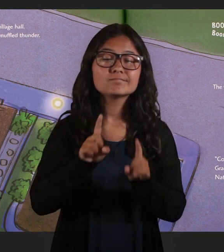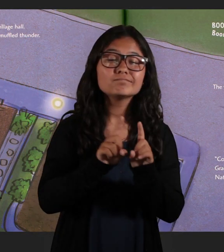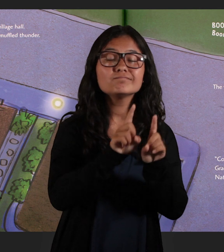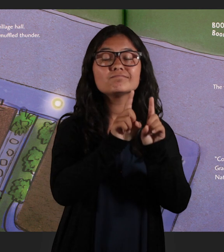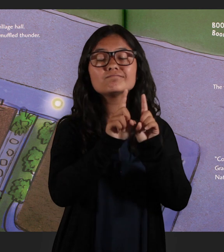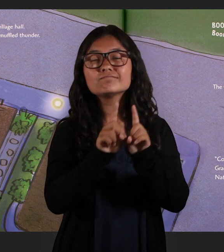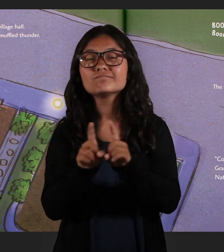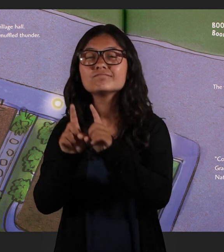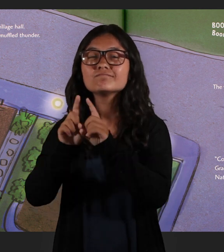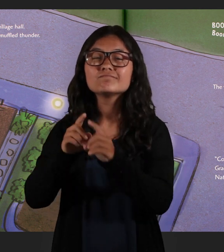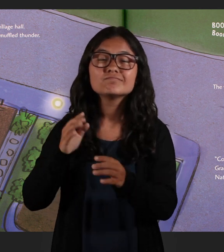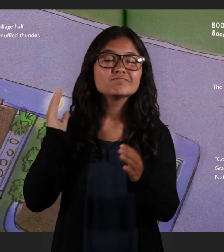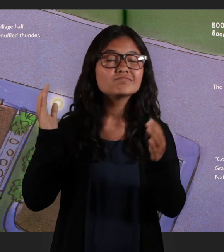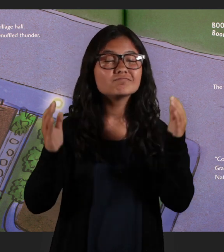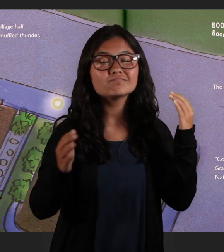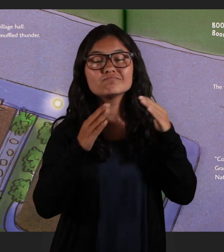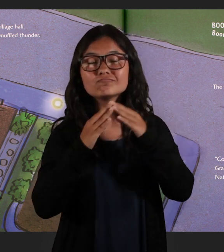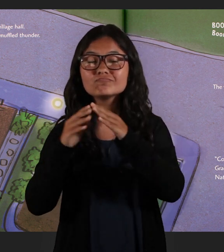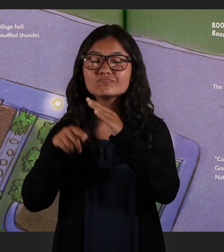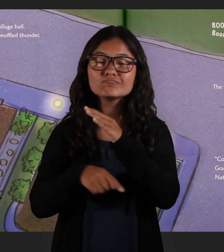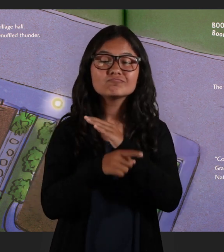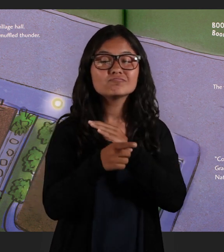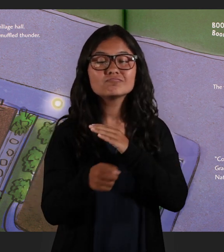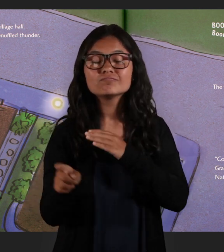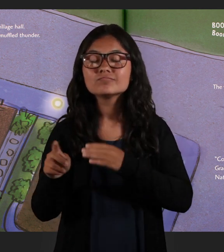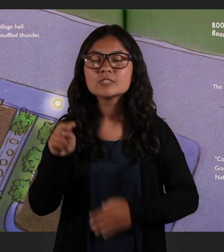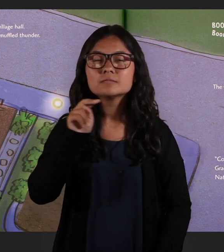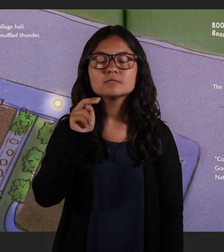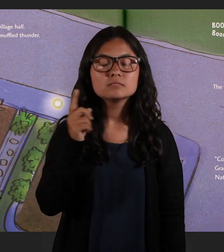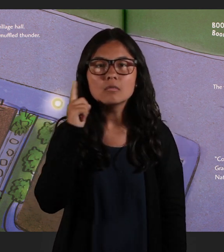They strolled toward the village hall, Natsumi heard a sound like muffled thunder,